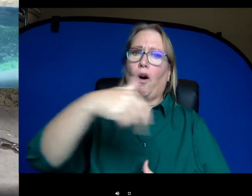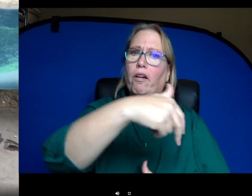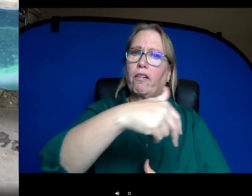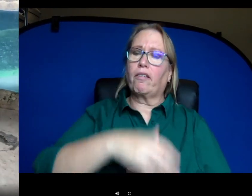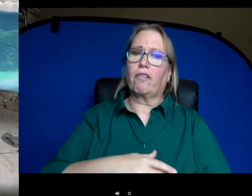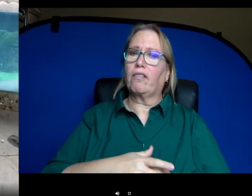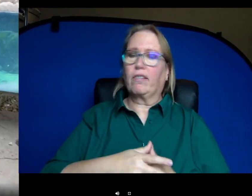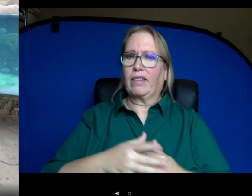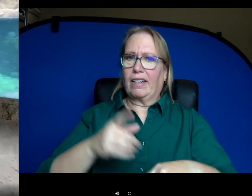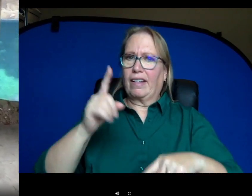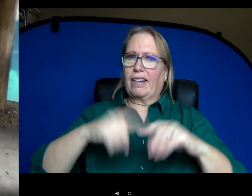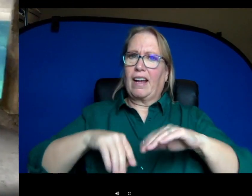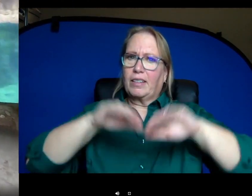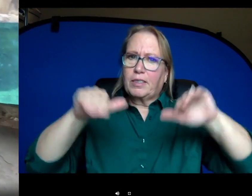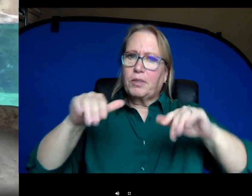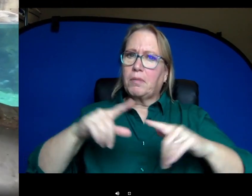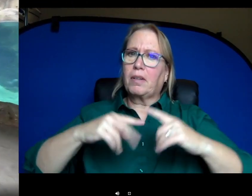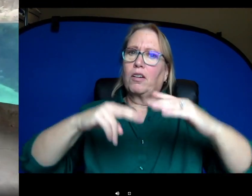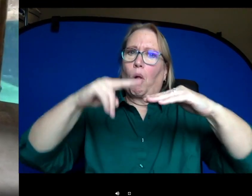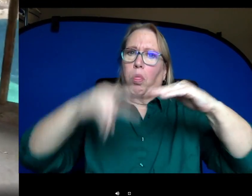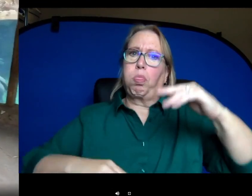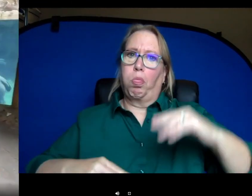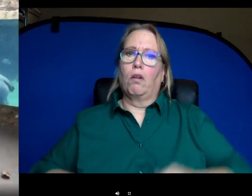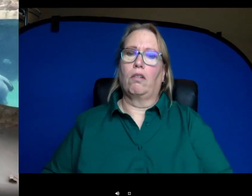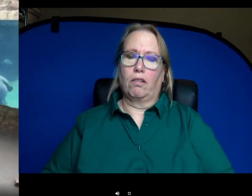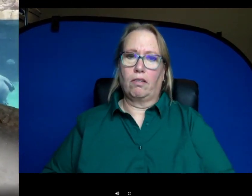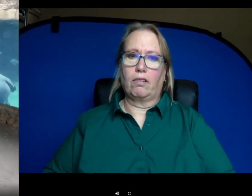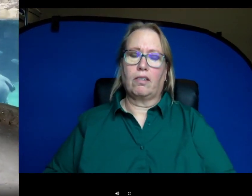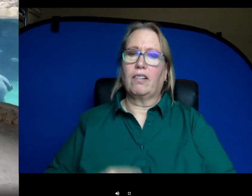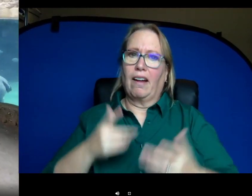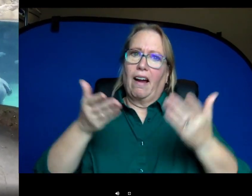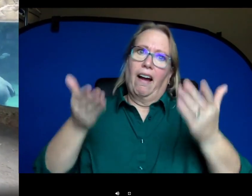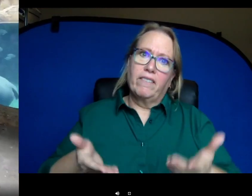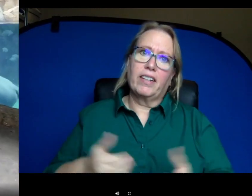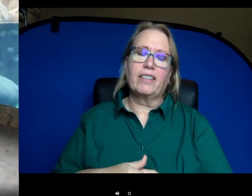So they're pretty dense and heavy and they do have a little bit of floating